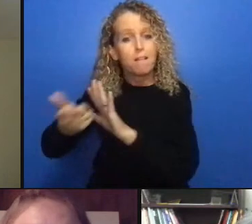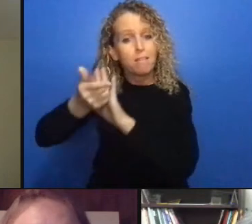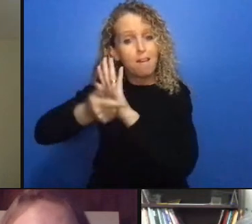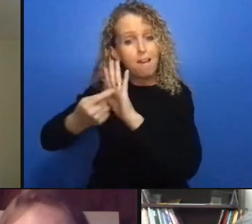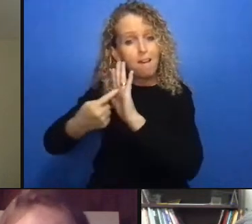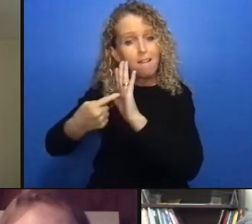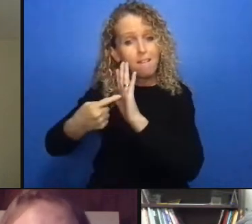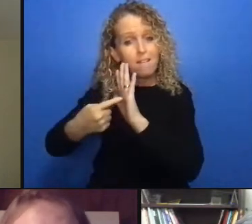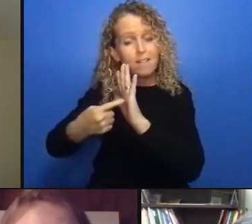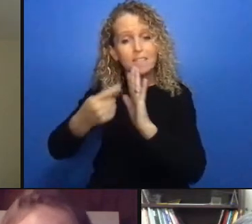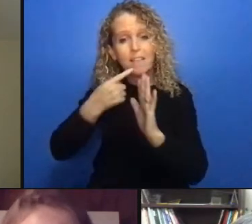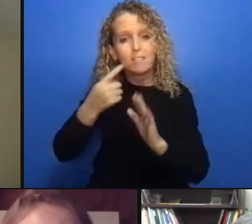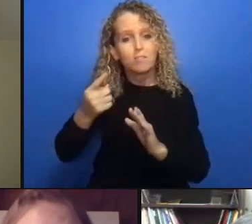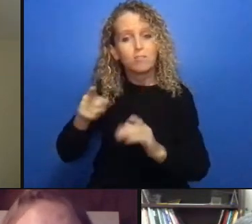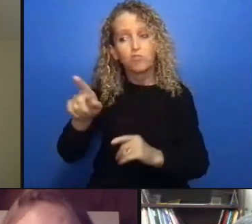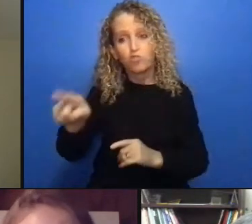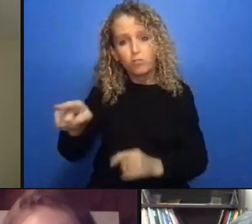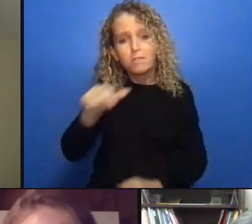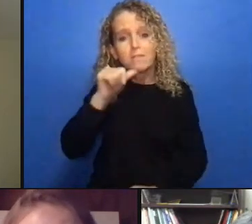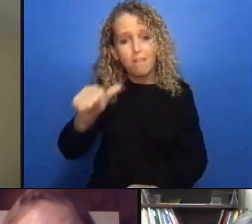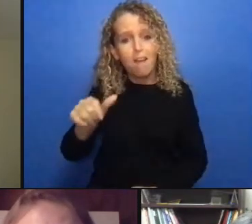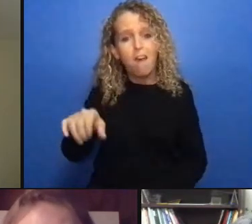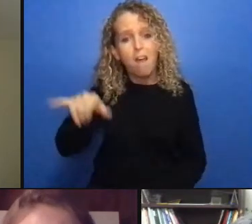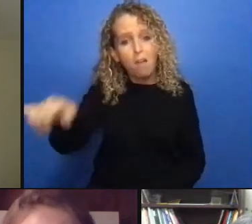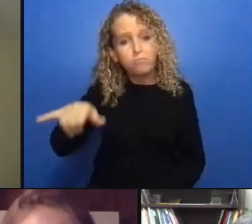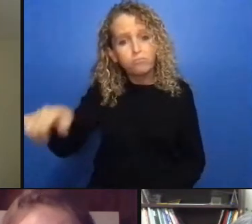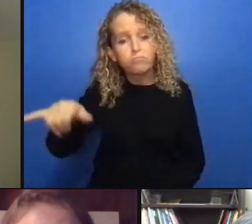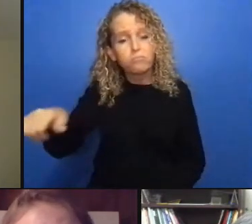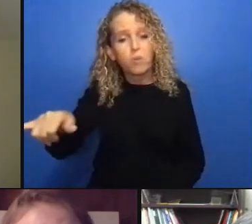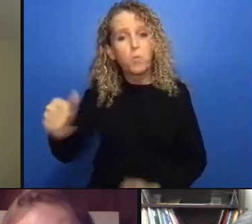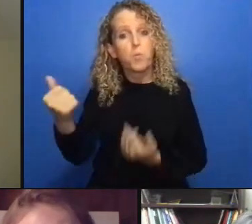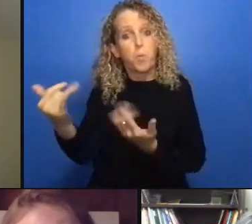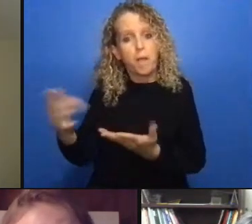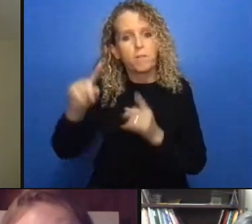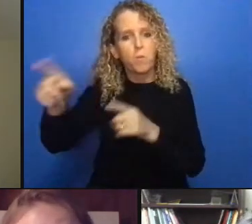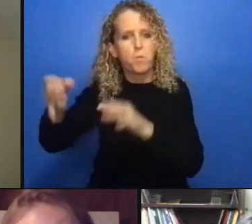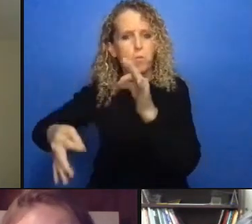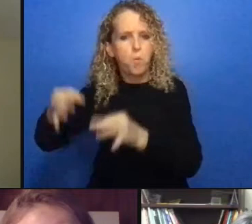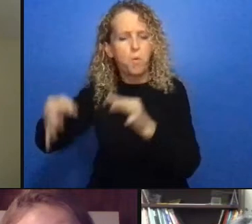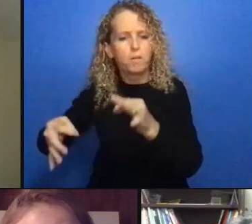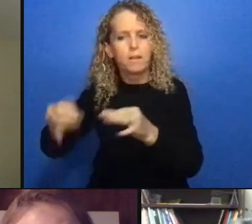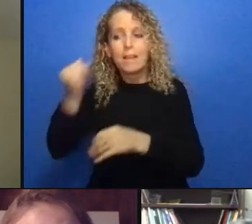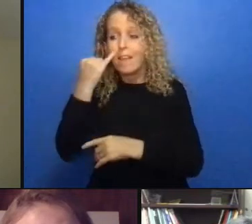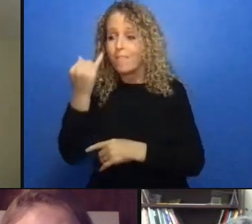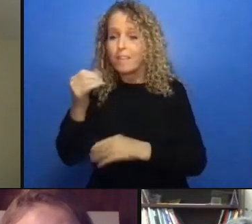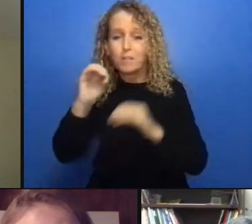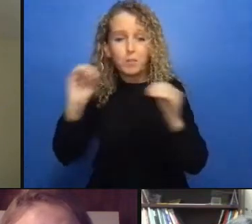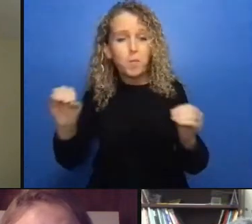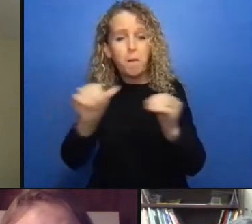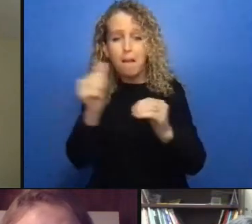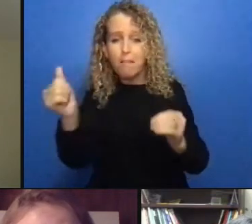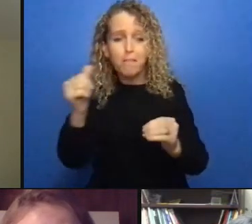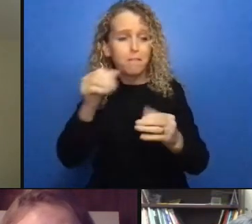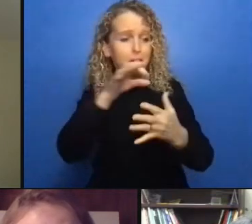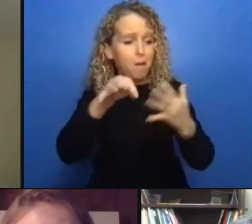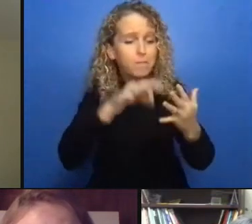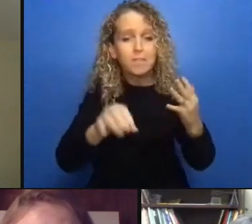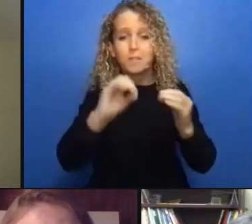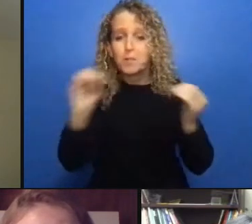than decriminalization in that example and and look to ways of implementing a safe supply of